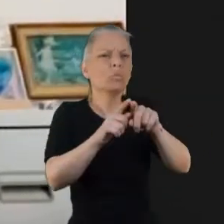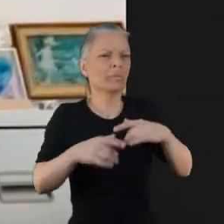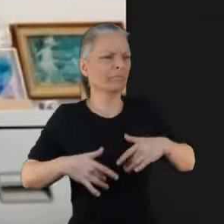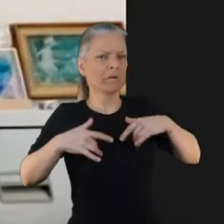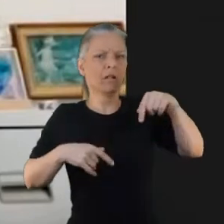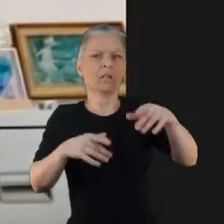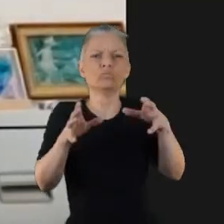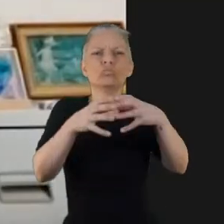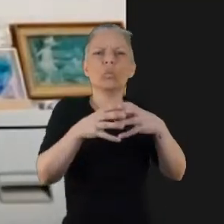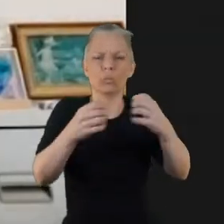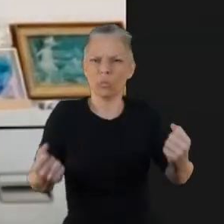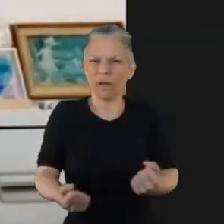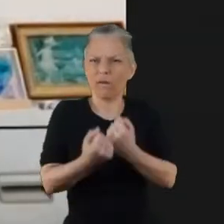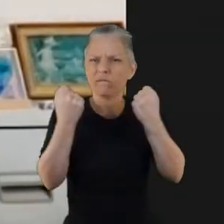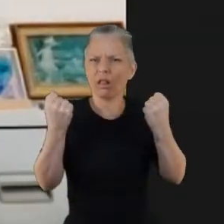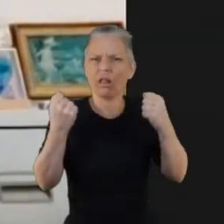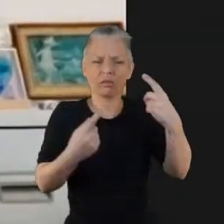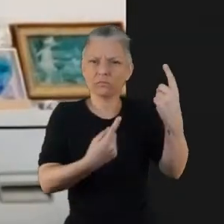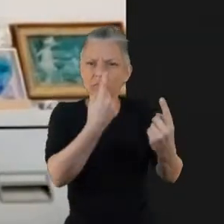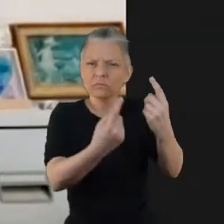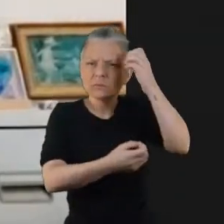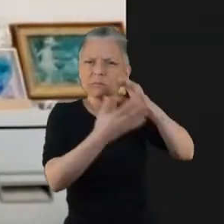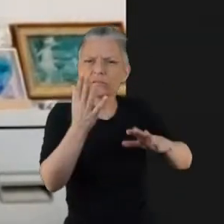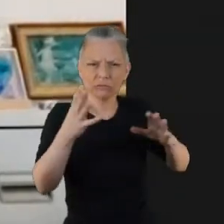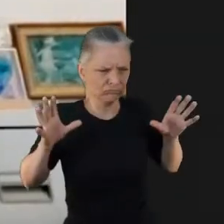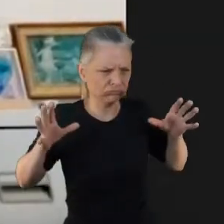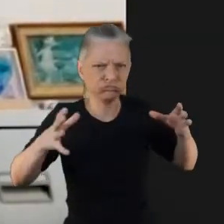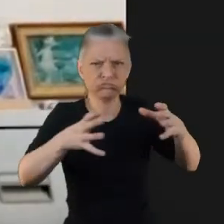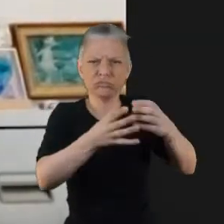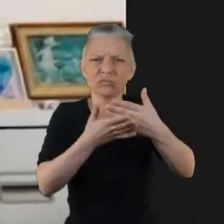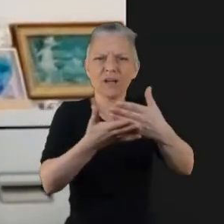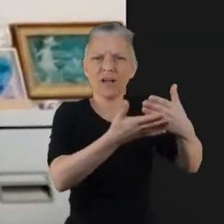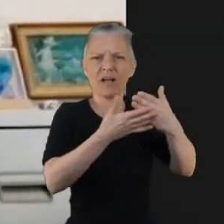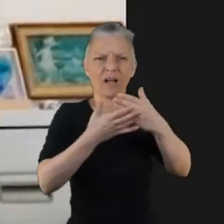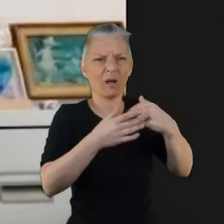right what we're getting wrong, how can we change things. As a clinician I'm interested in it.